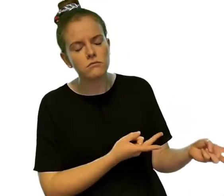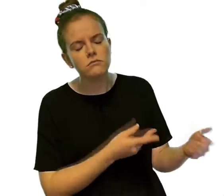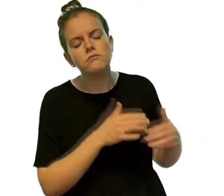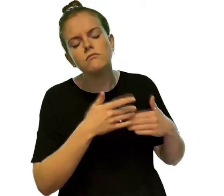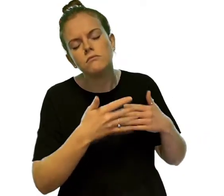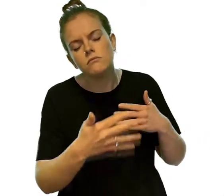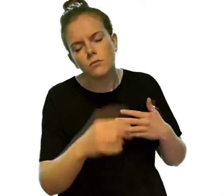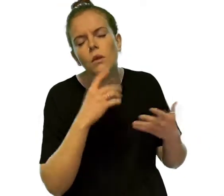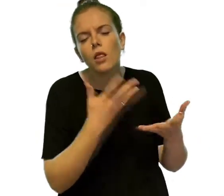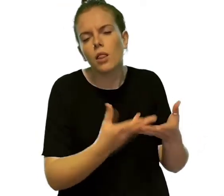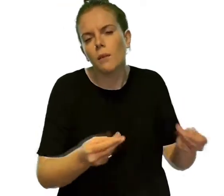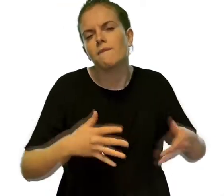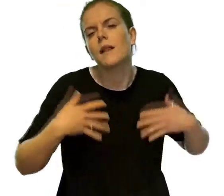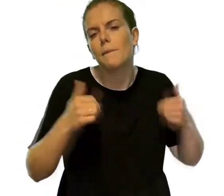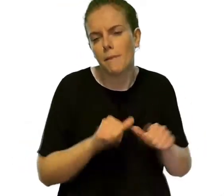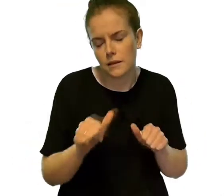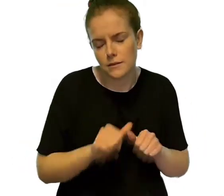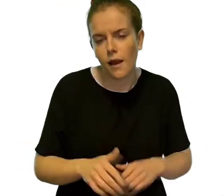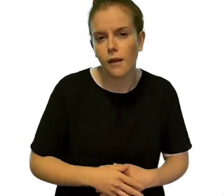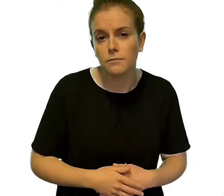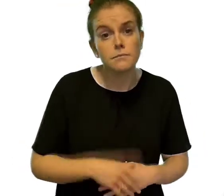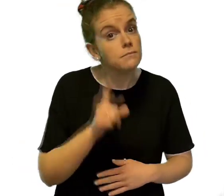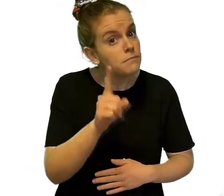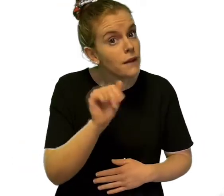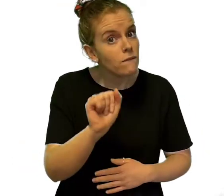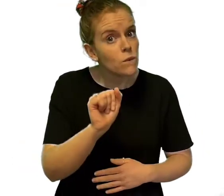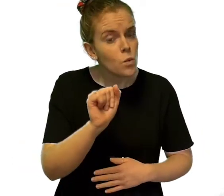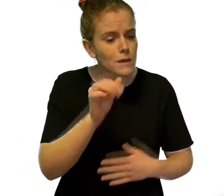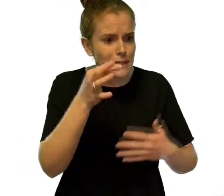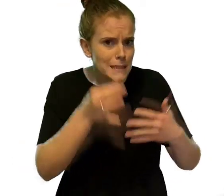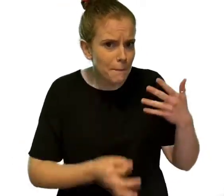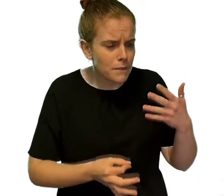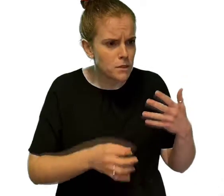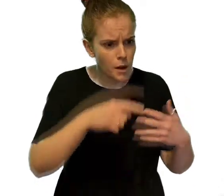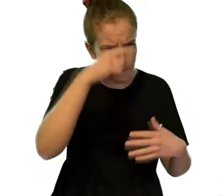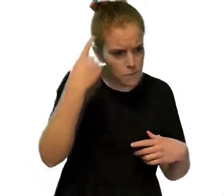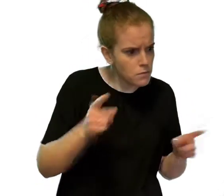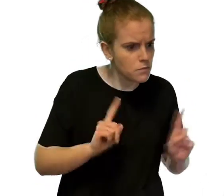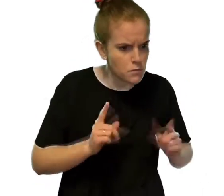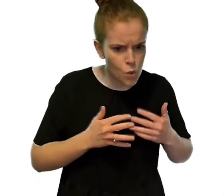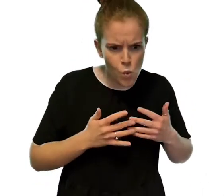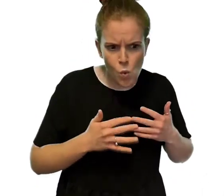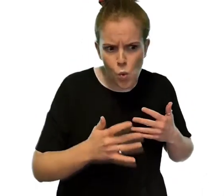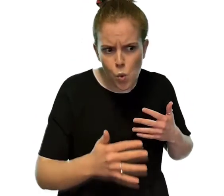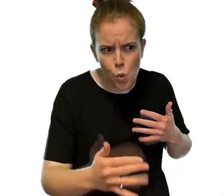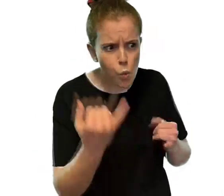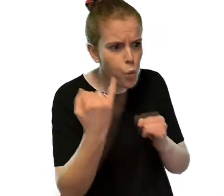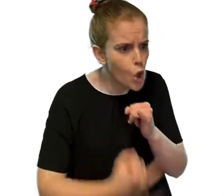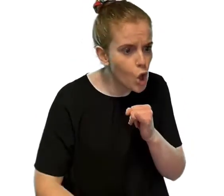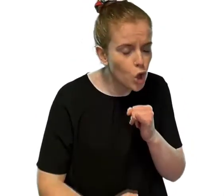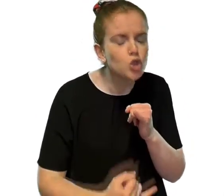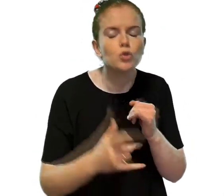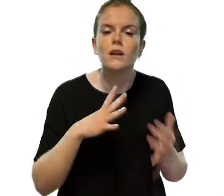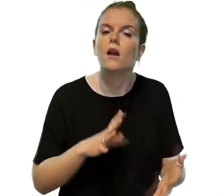but if your symptoms last or get worse contact NHS 111.